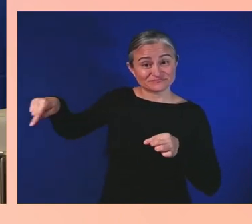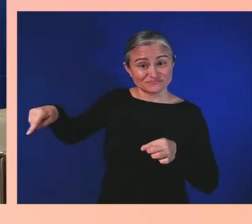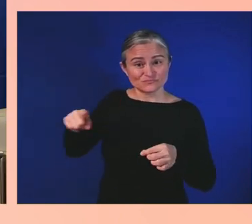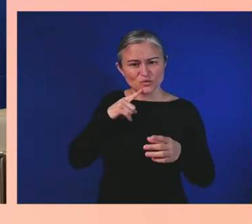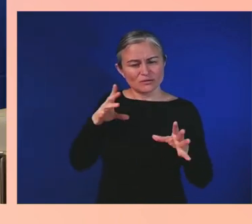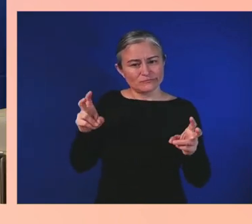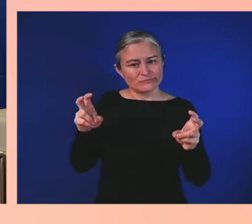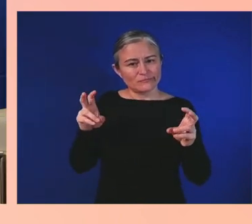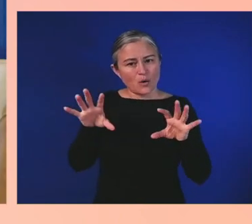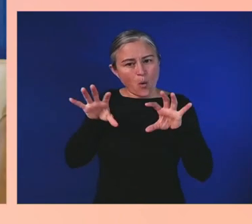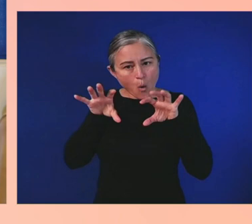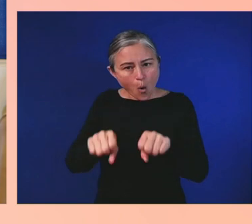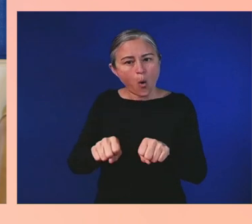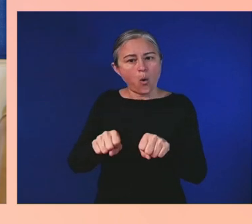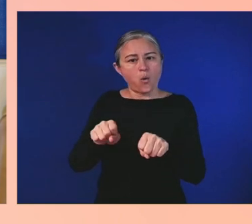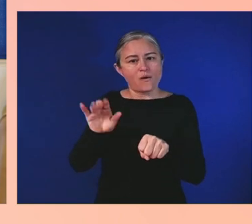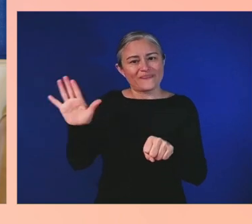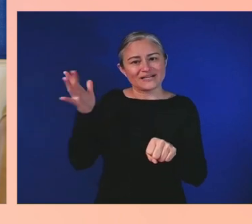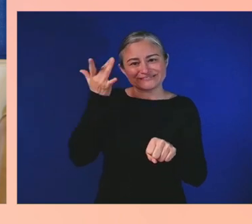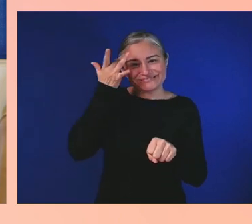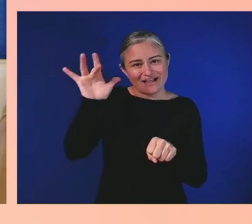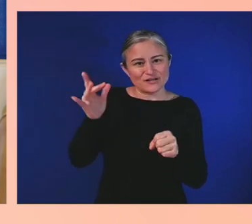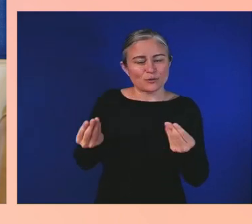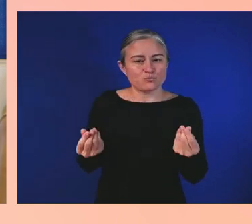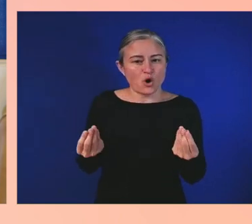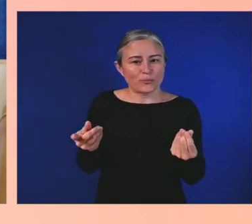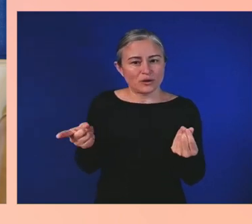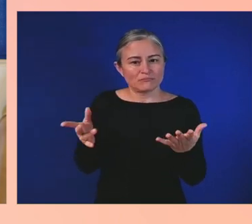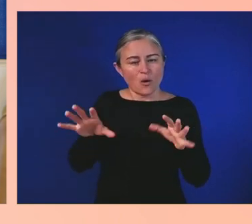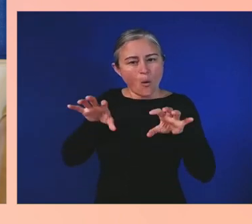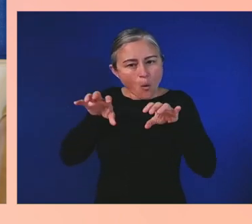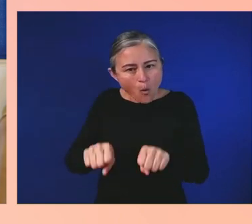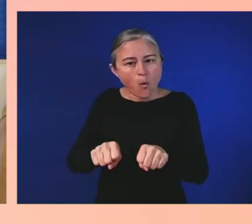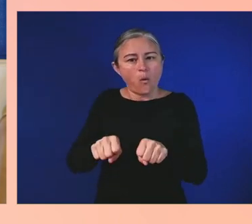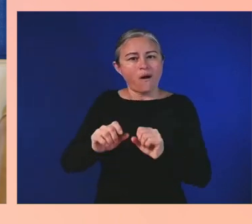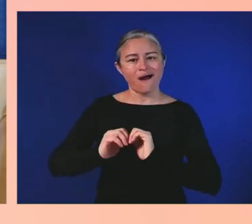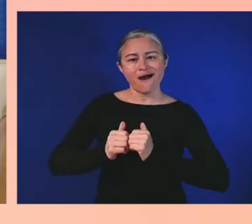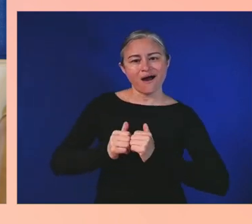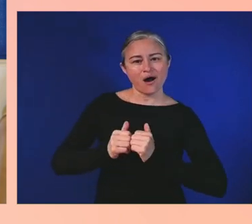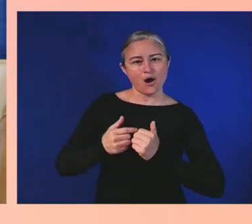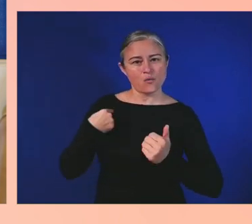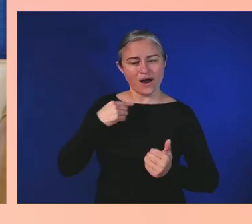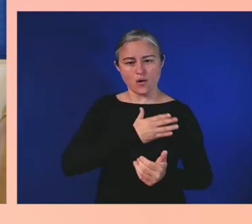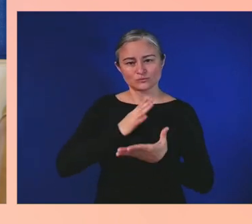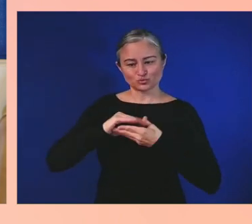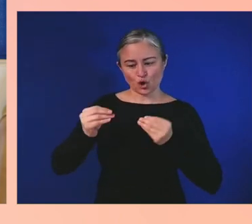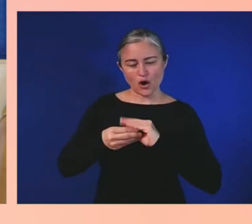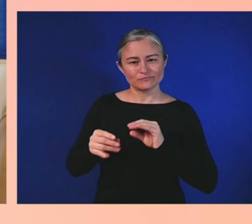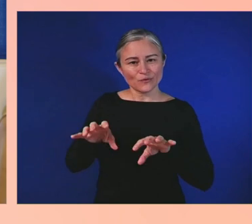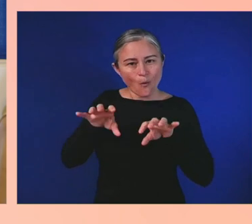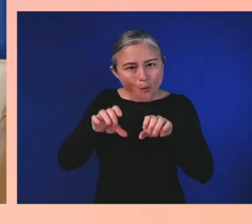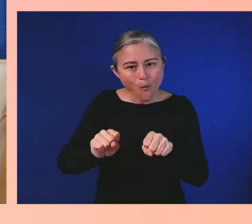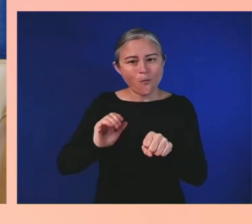Whenever I get business leaders ask me, well, what can I do now to do something in the community?